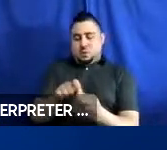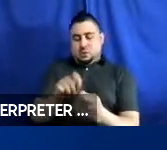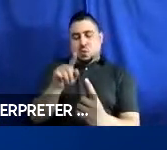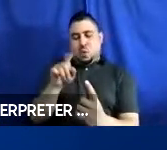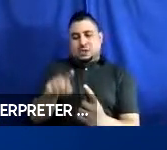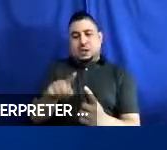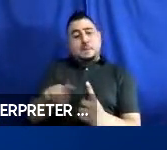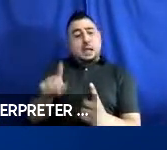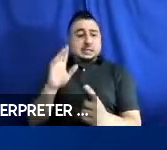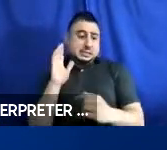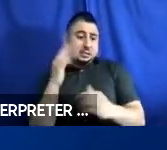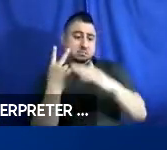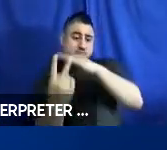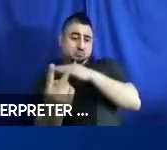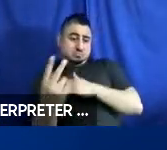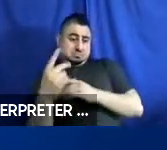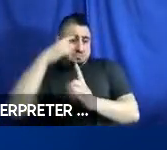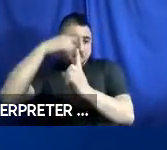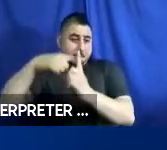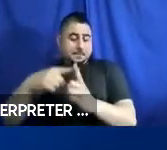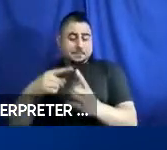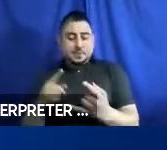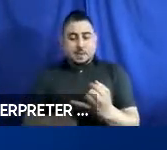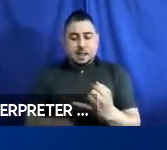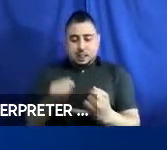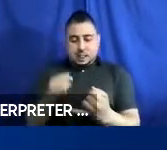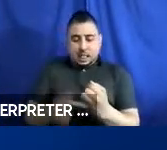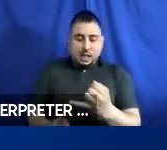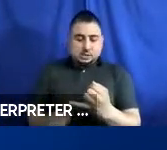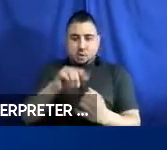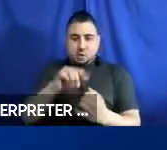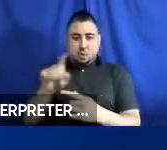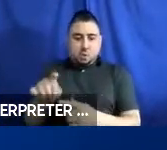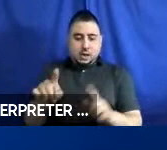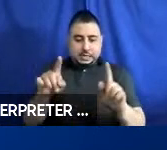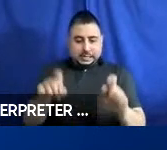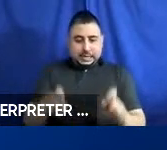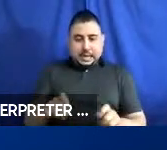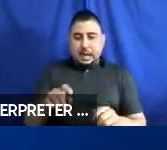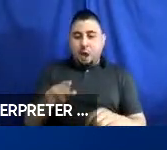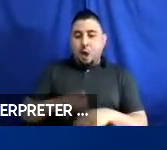Great. And the last question I want to ask you, have you tested it at all on scooters?